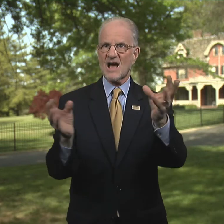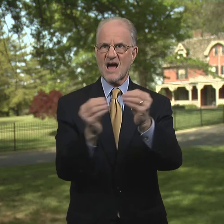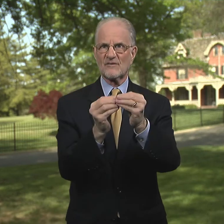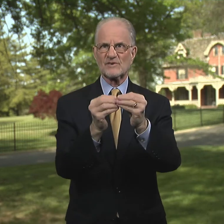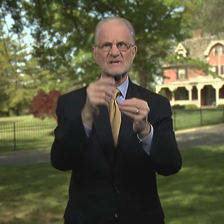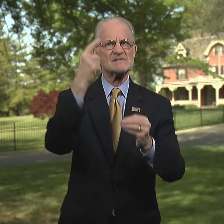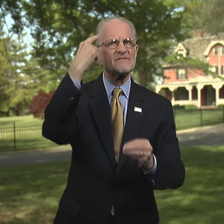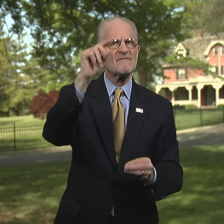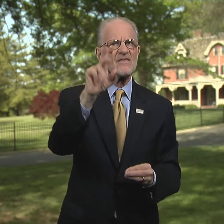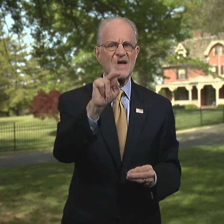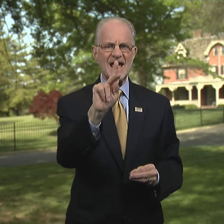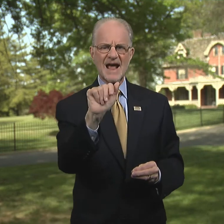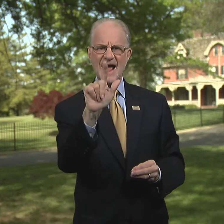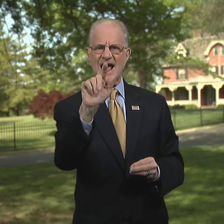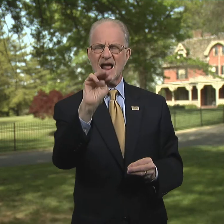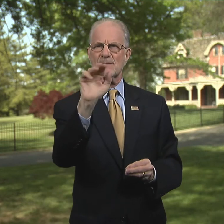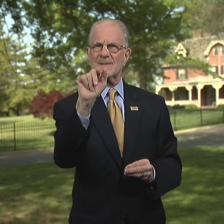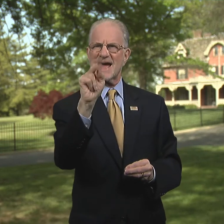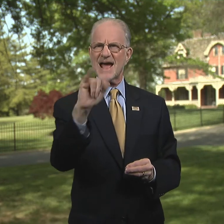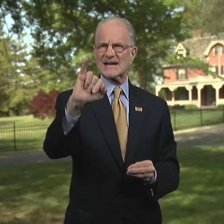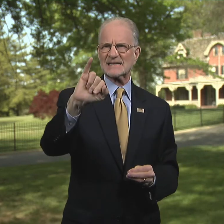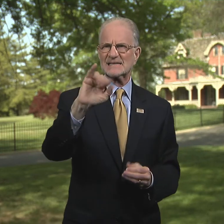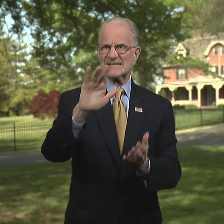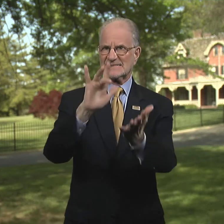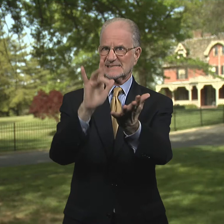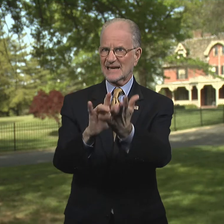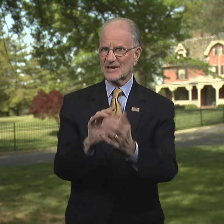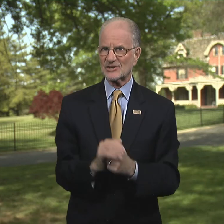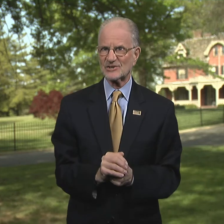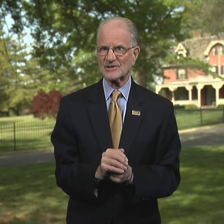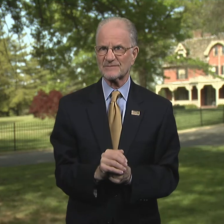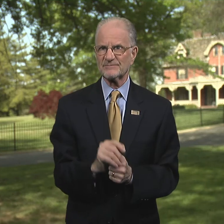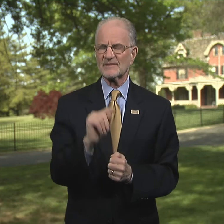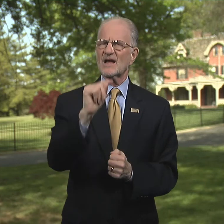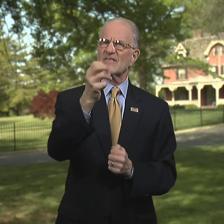for the Kalimati Center.